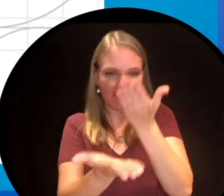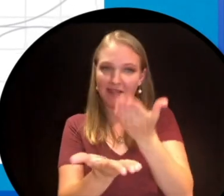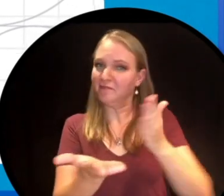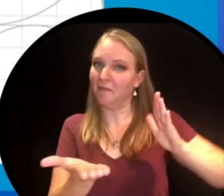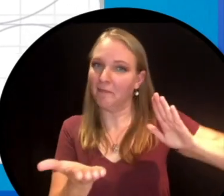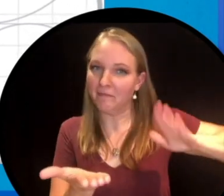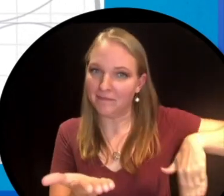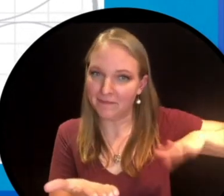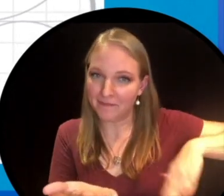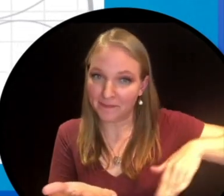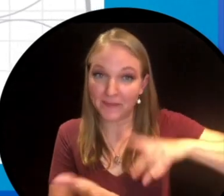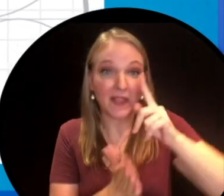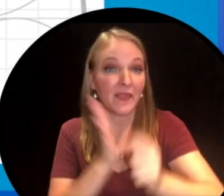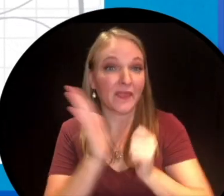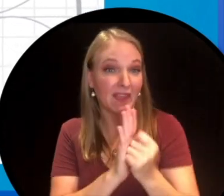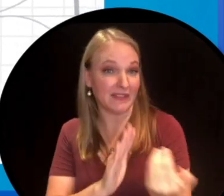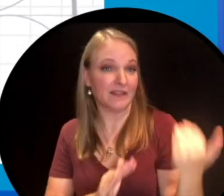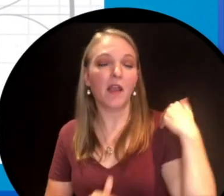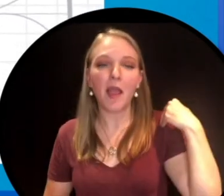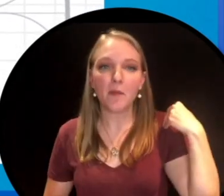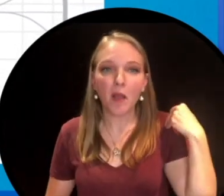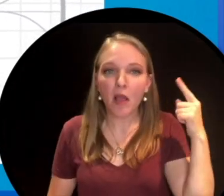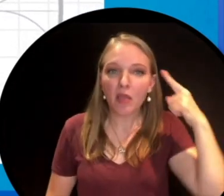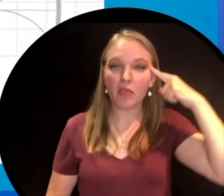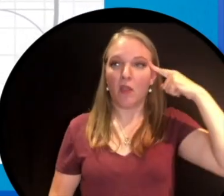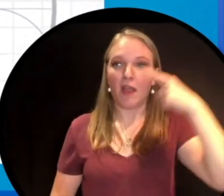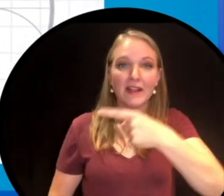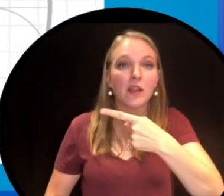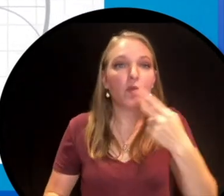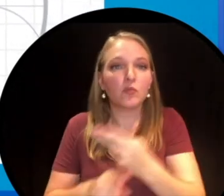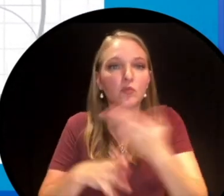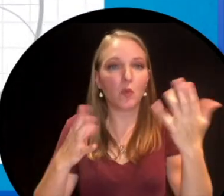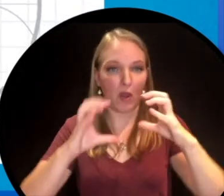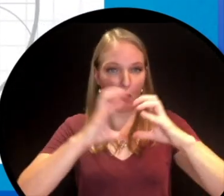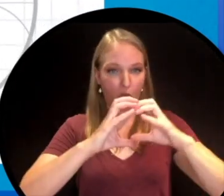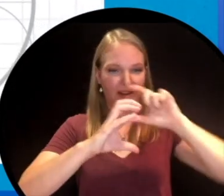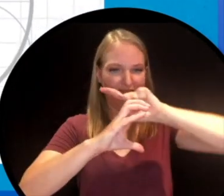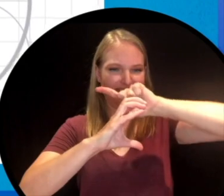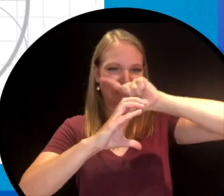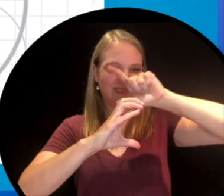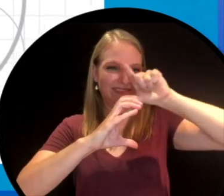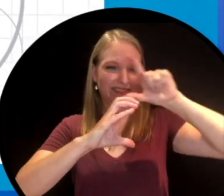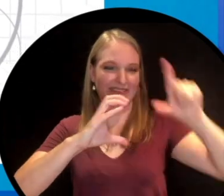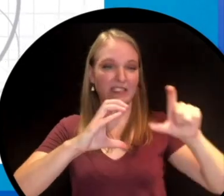evidence of this but at the time it was thought that he could harness energy from the ionosphere,